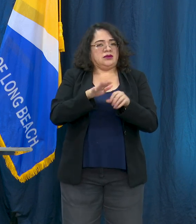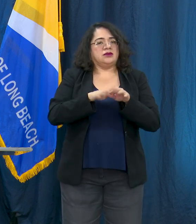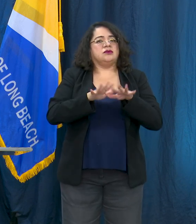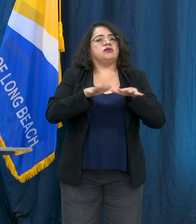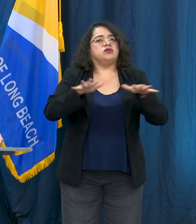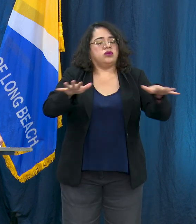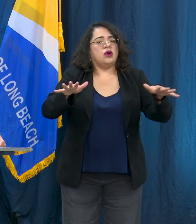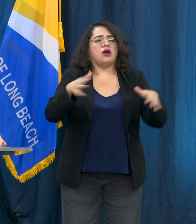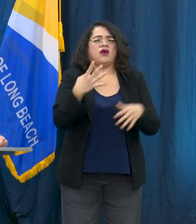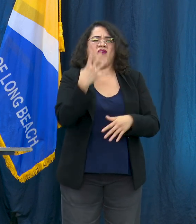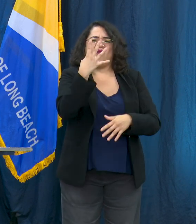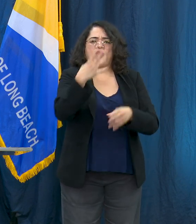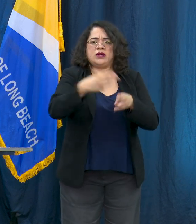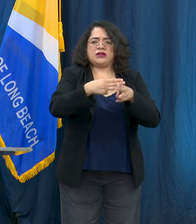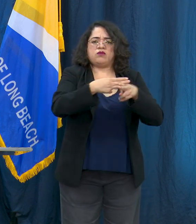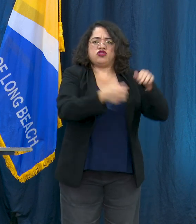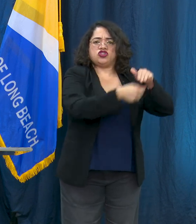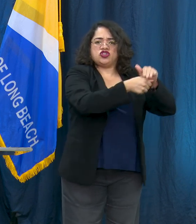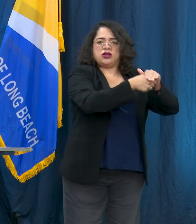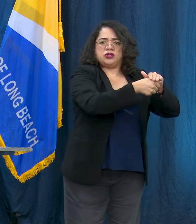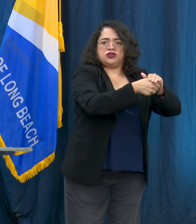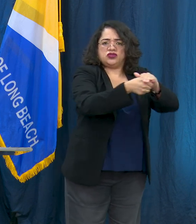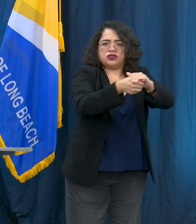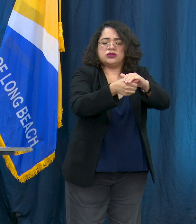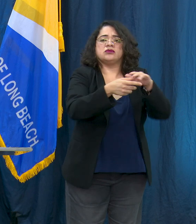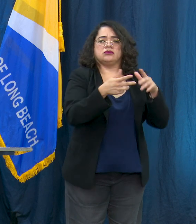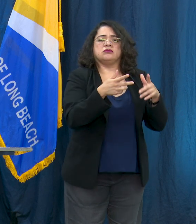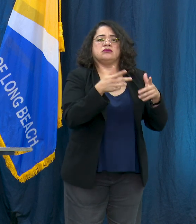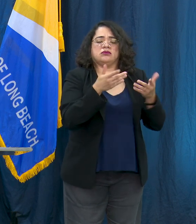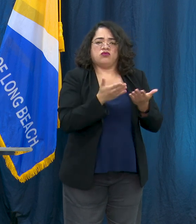shelters including a variety of services and supports which include medical and